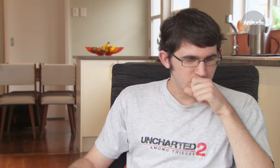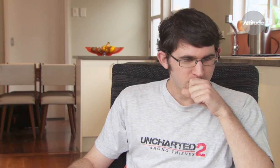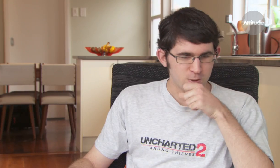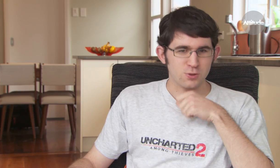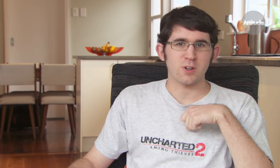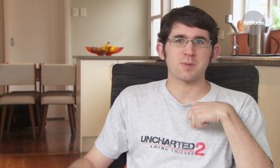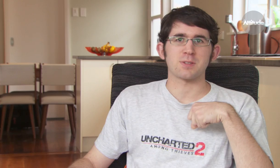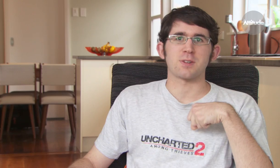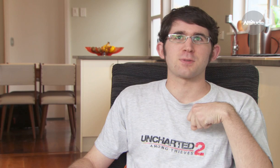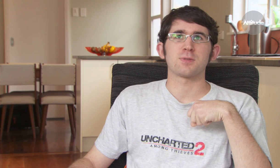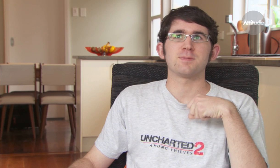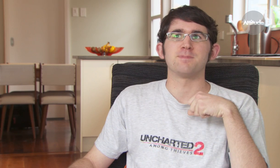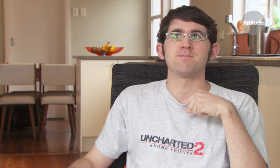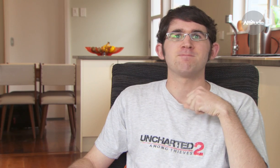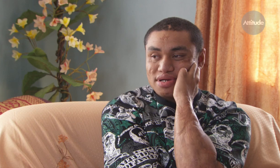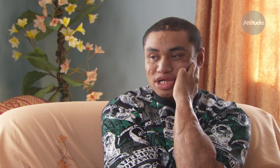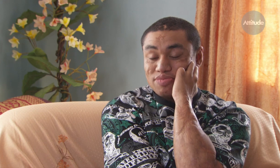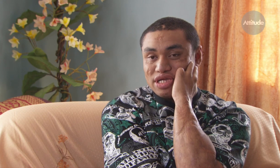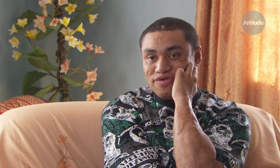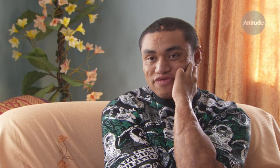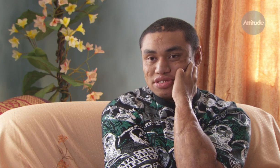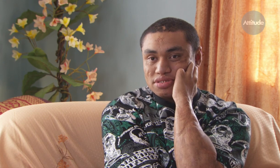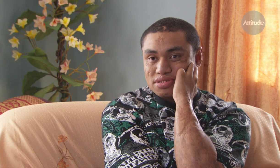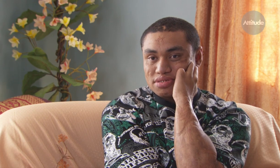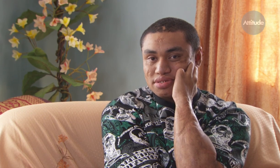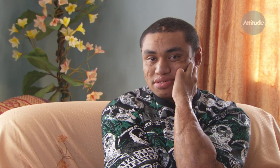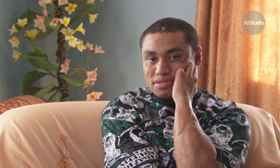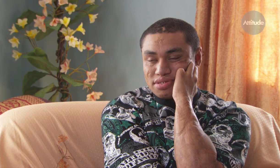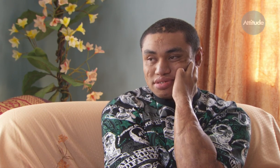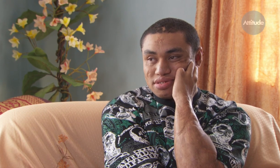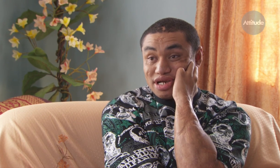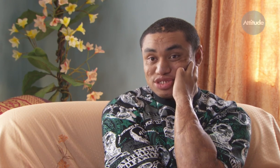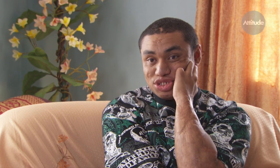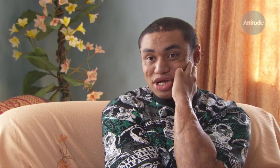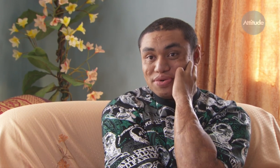How would I describe myself? Like to make new friends – like to shout.